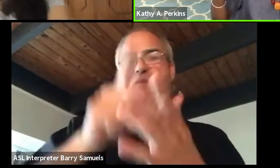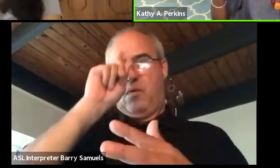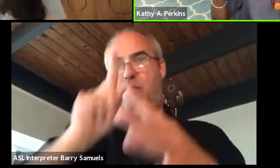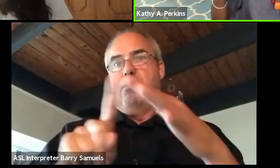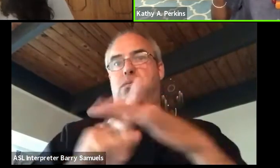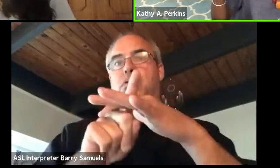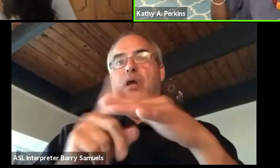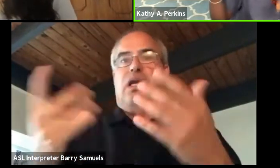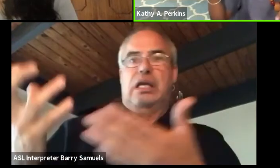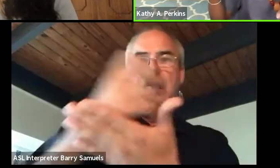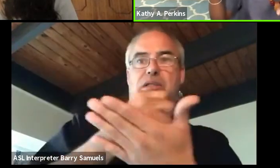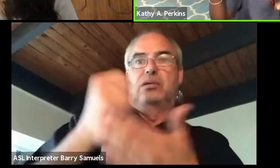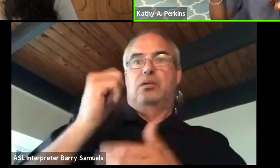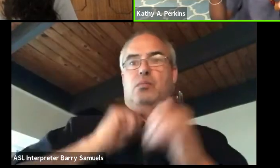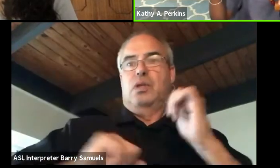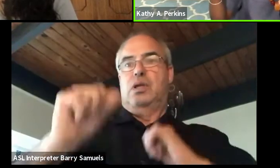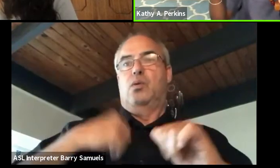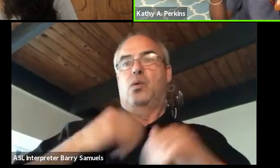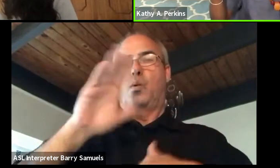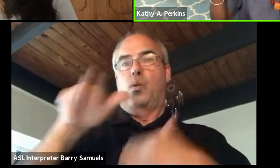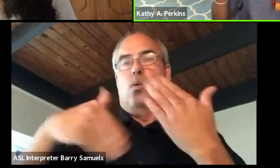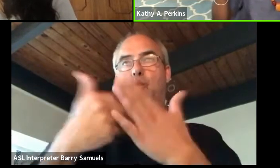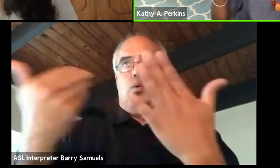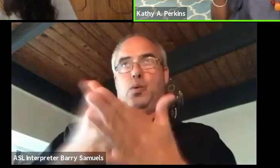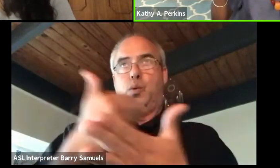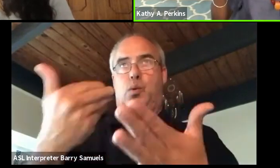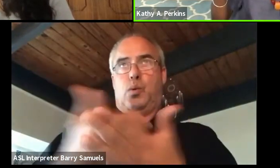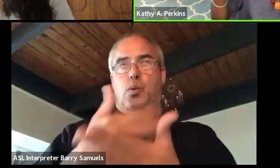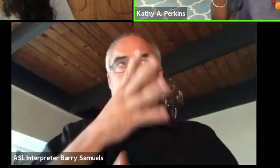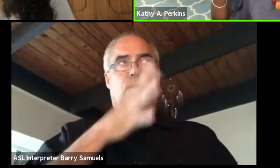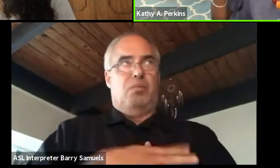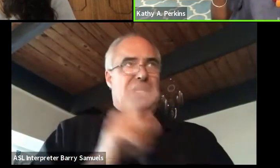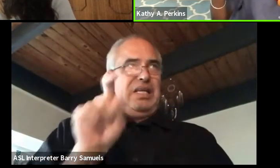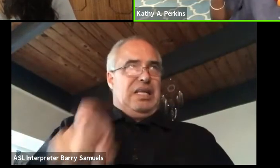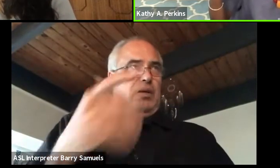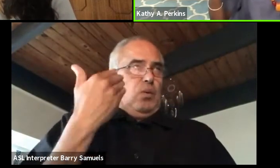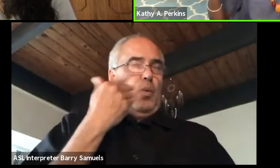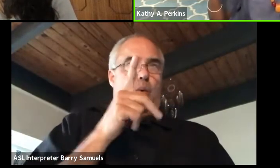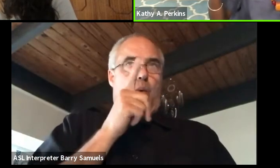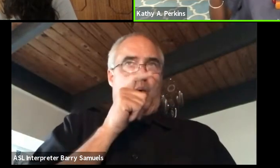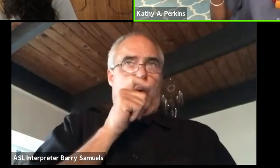it was like, let me do all new women. I said, no, we need to know who Ama Aidoo is,